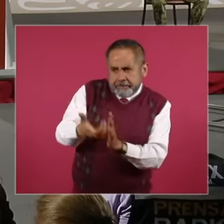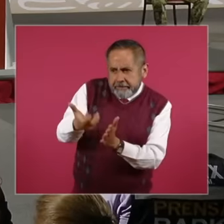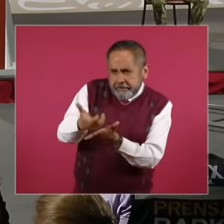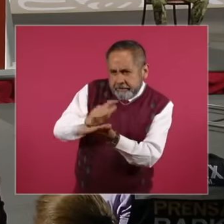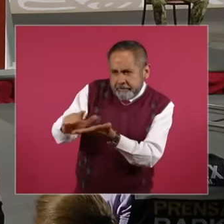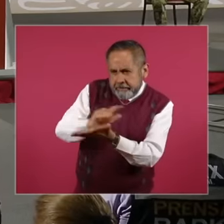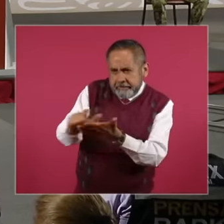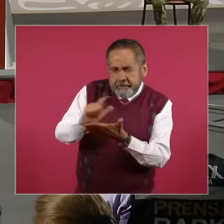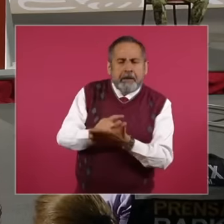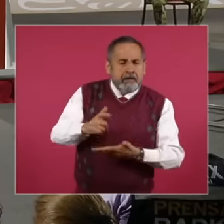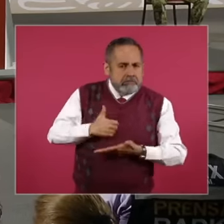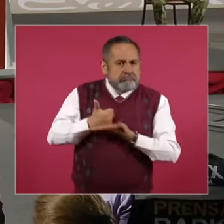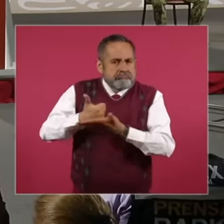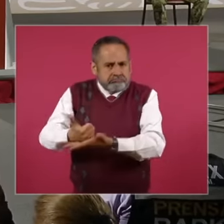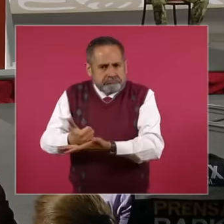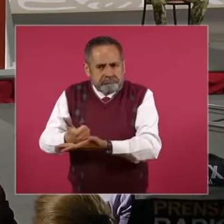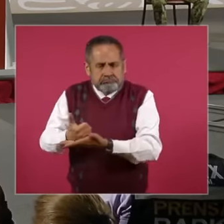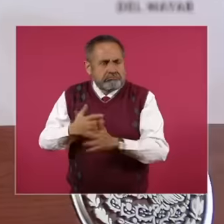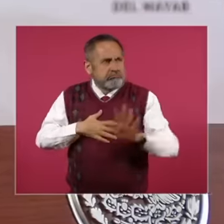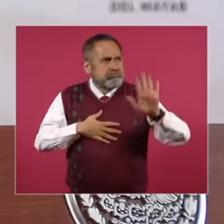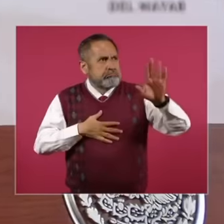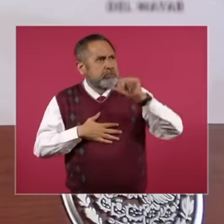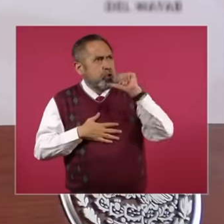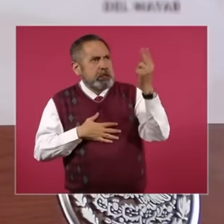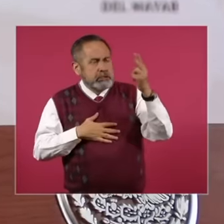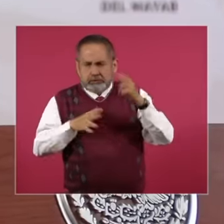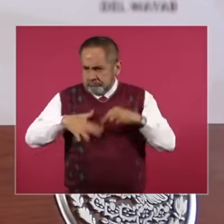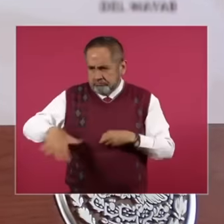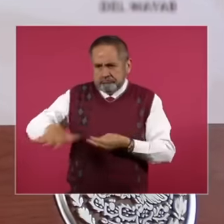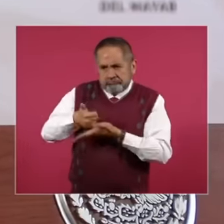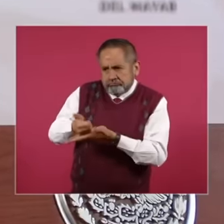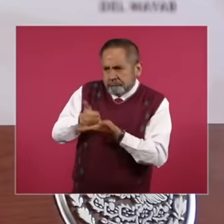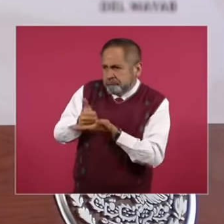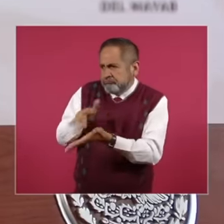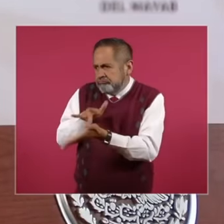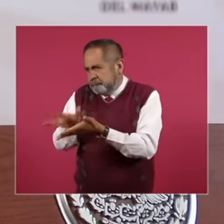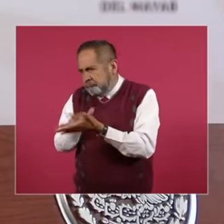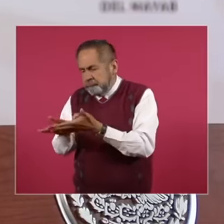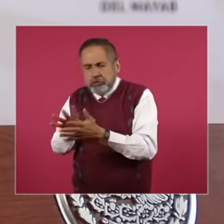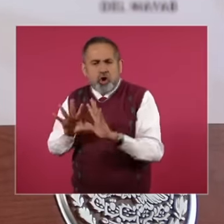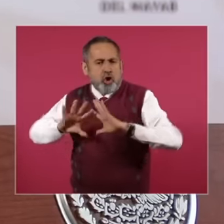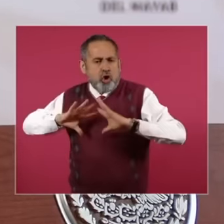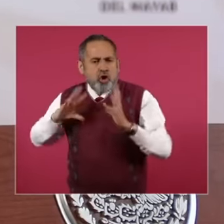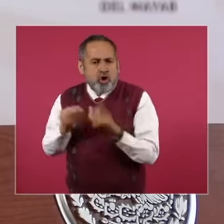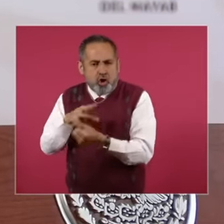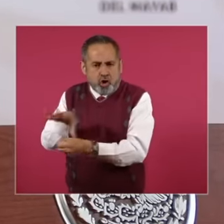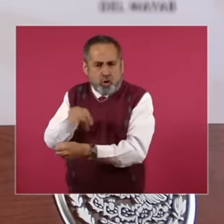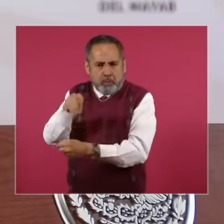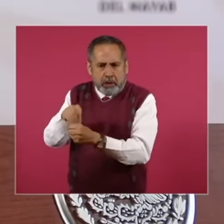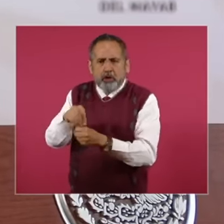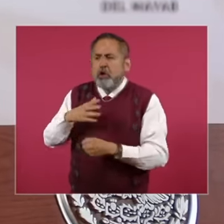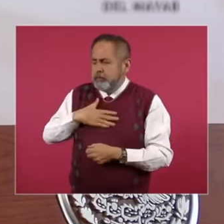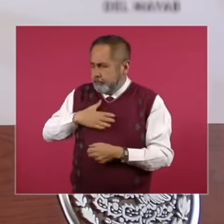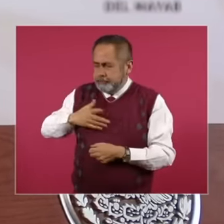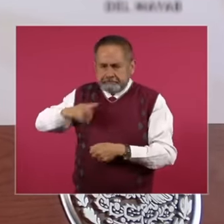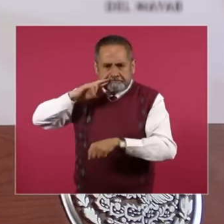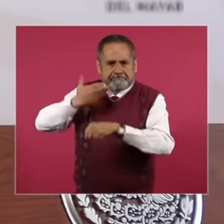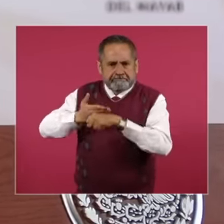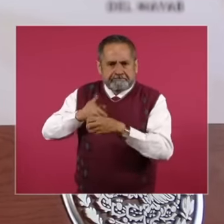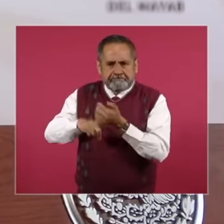to reach and be self-sufficient in this matter and meet 100% of the national demand